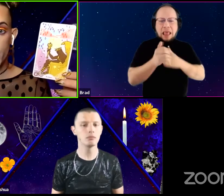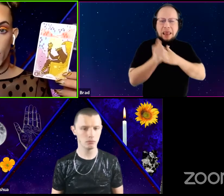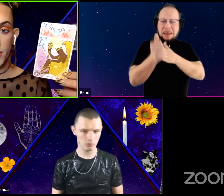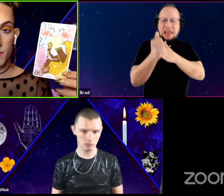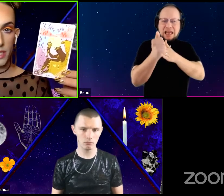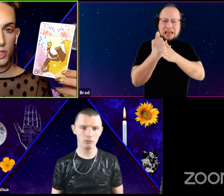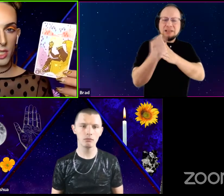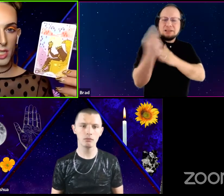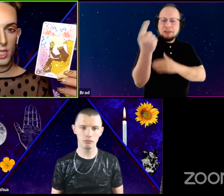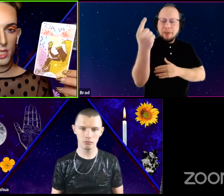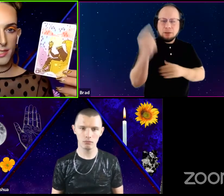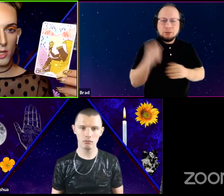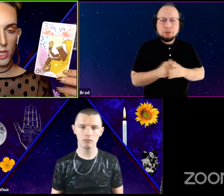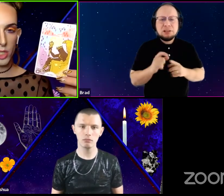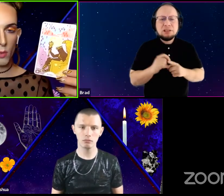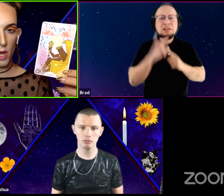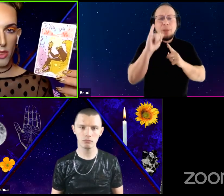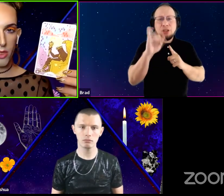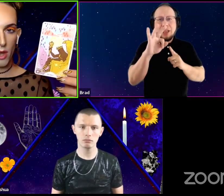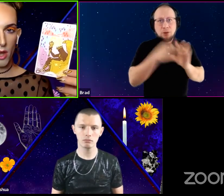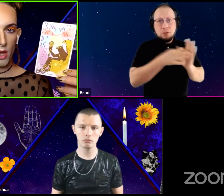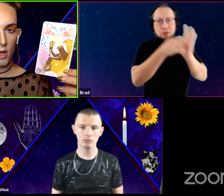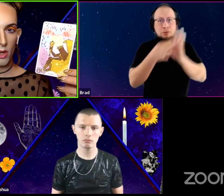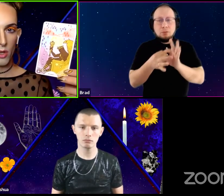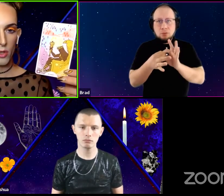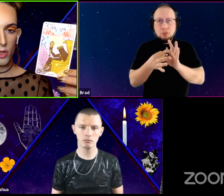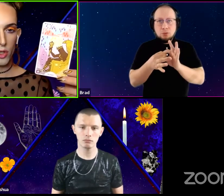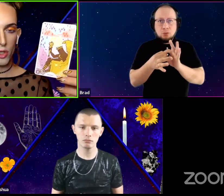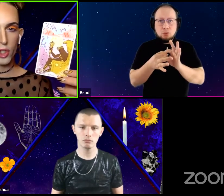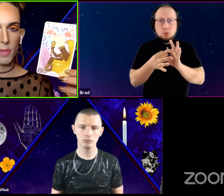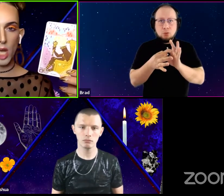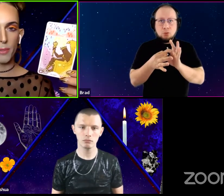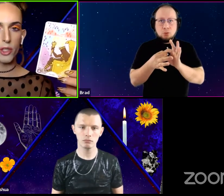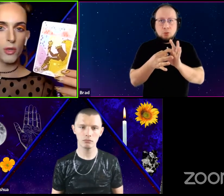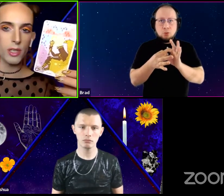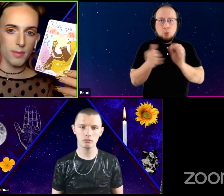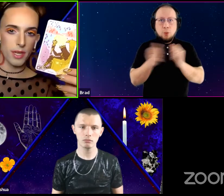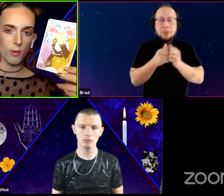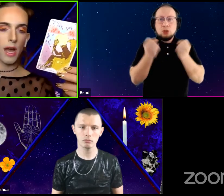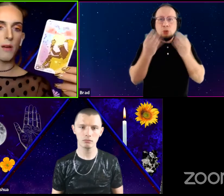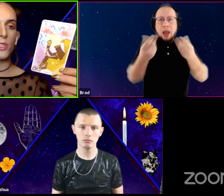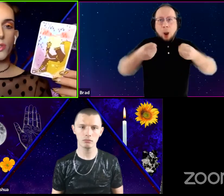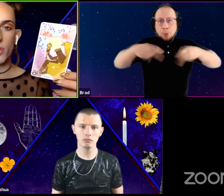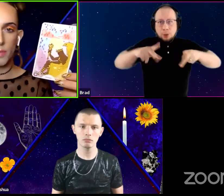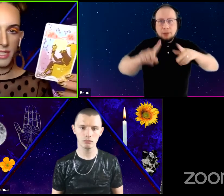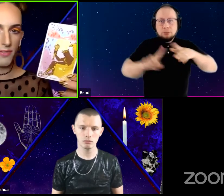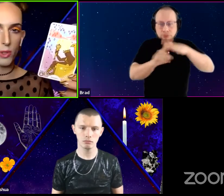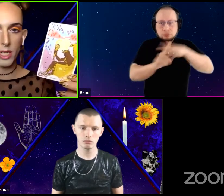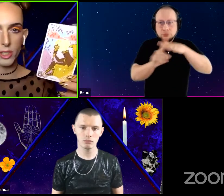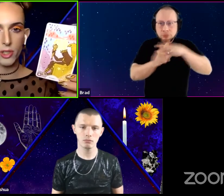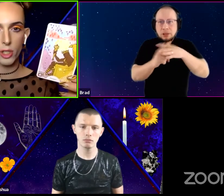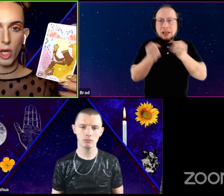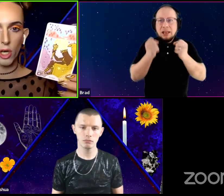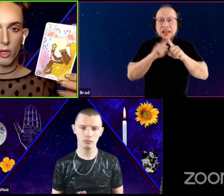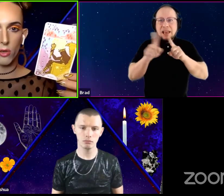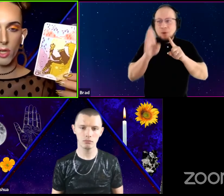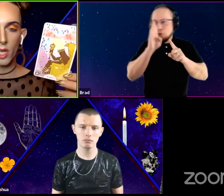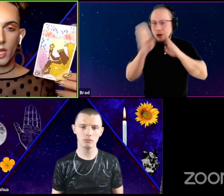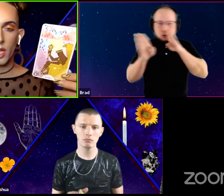So especially in consideration with so many opportunities being around you in so many different directions to go.